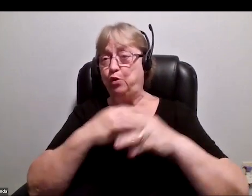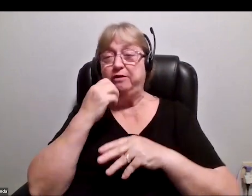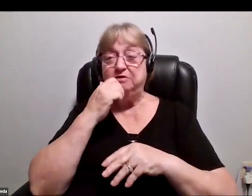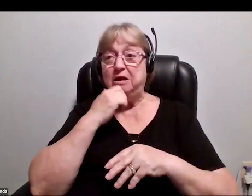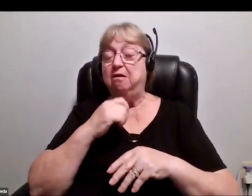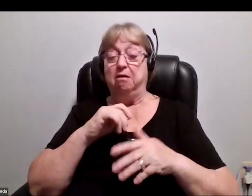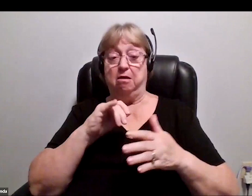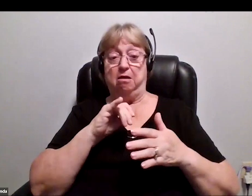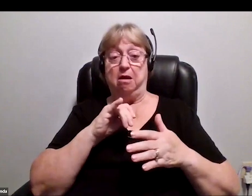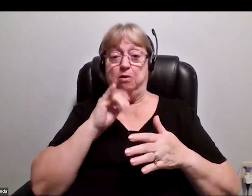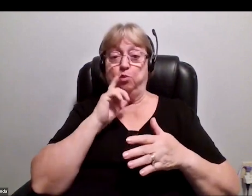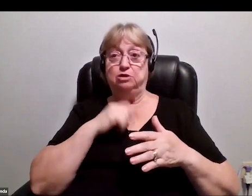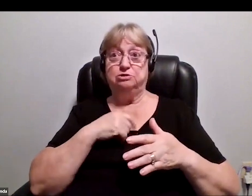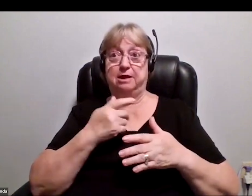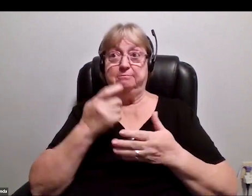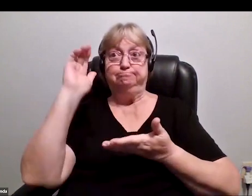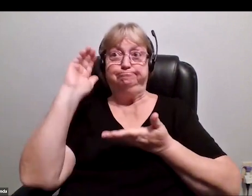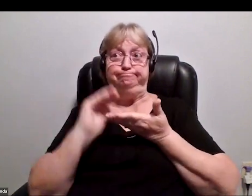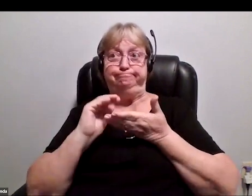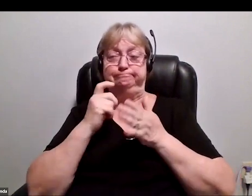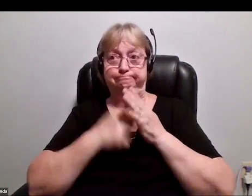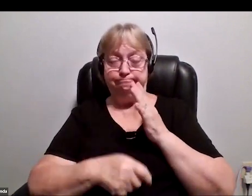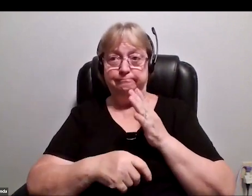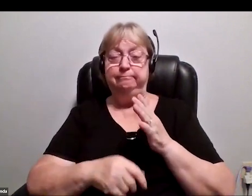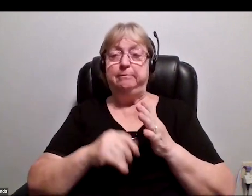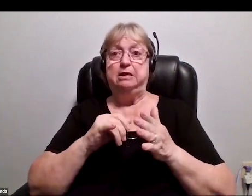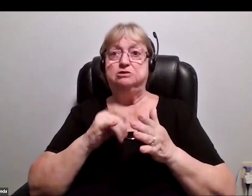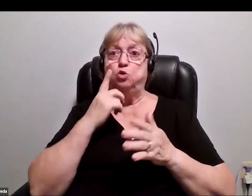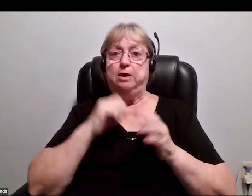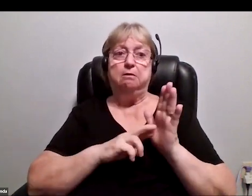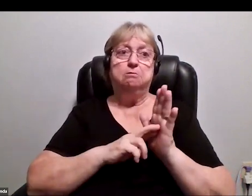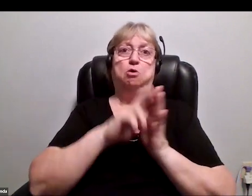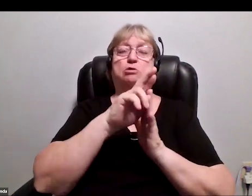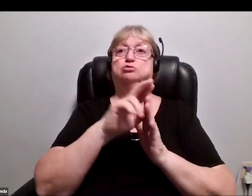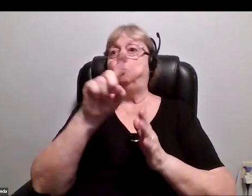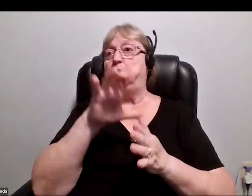two zeros off the price, which meant that we could launch 100 times as many of them.